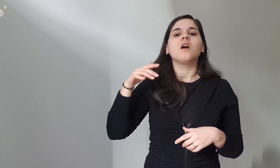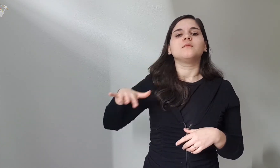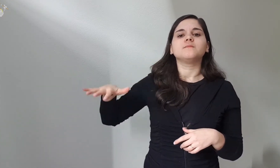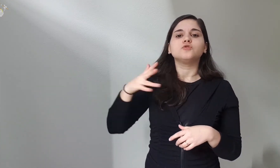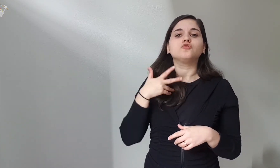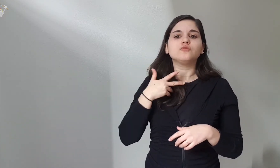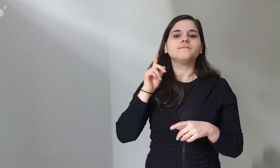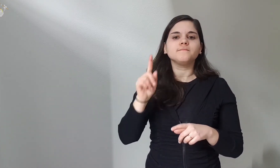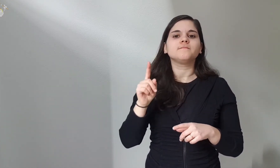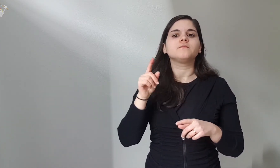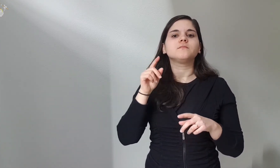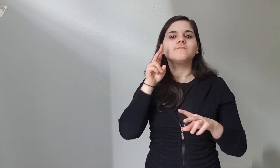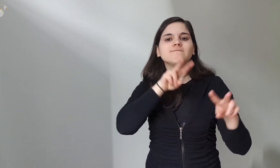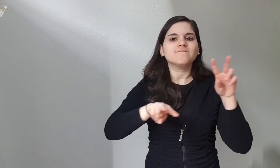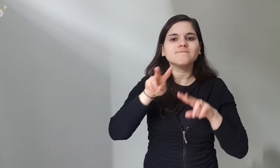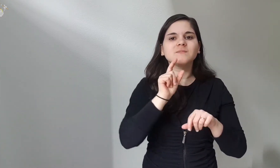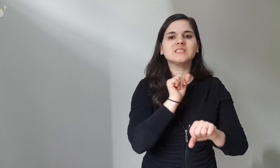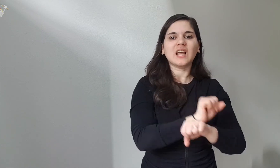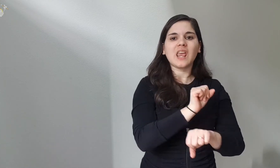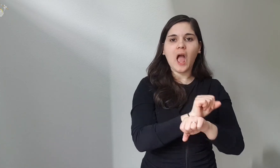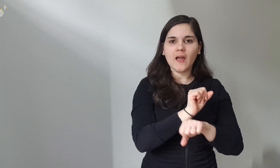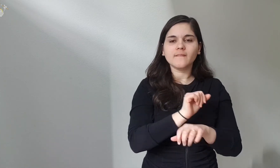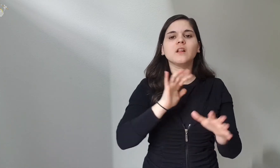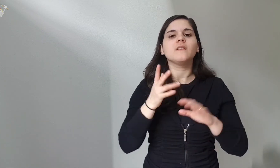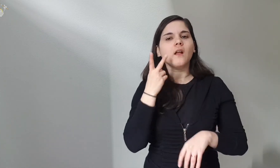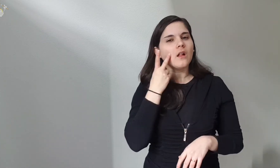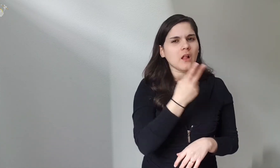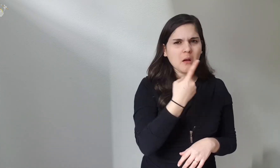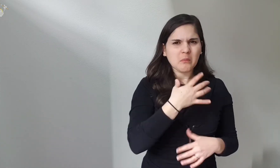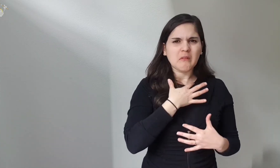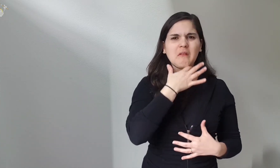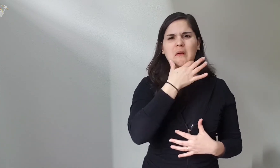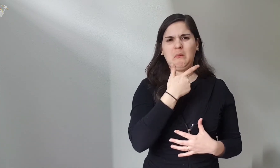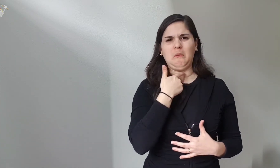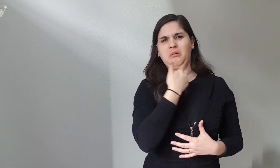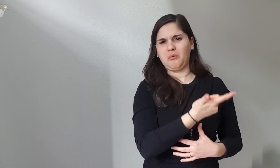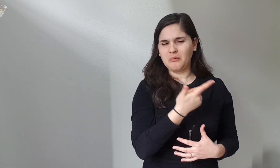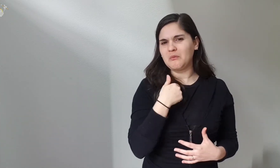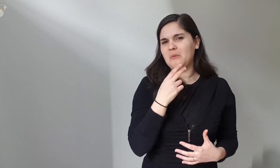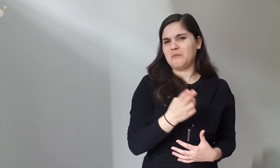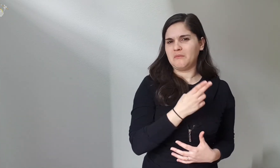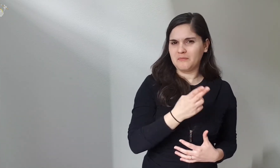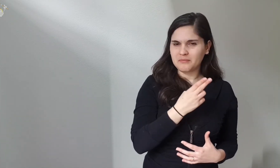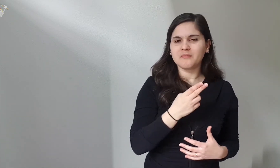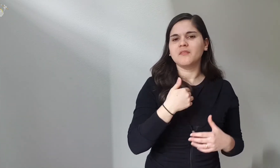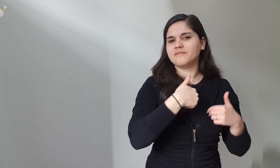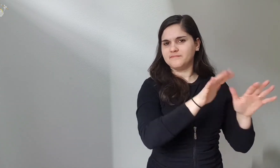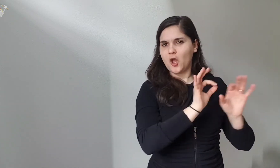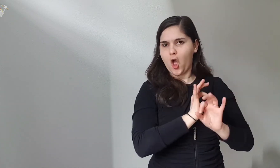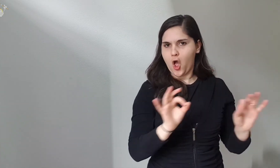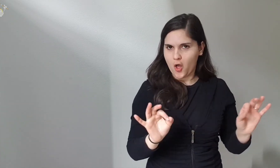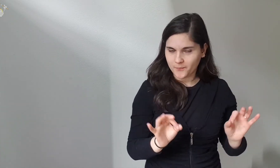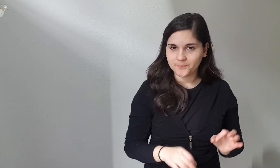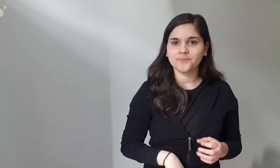Or for slave hunters, these rings would make them desist from taking them because they are ugly.